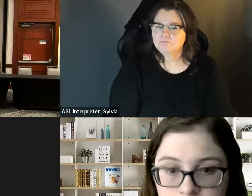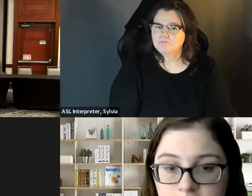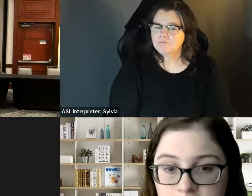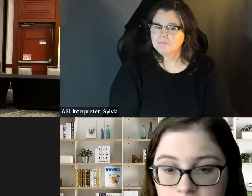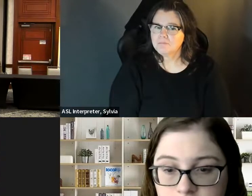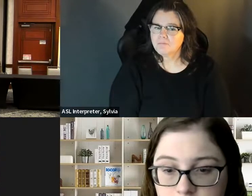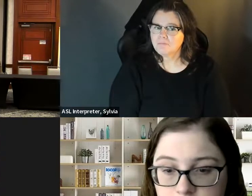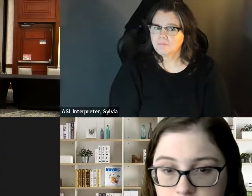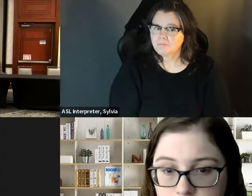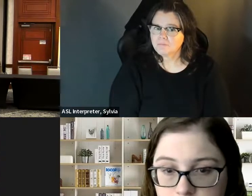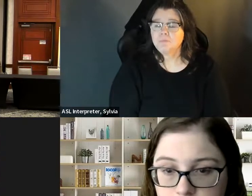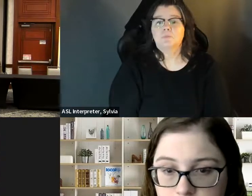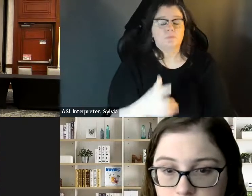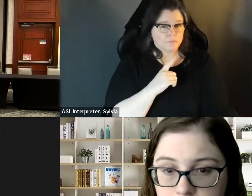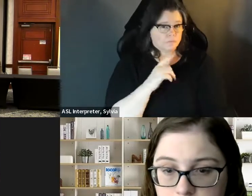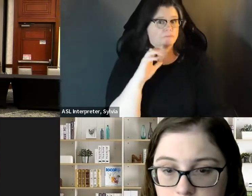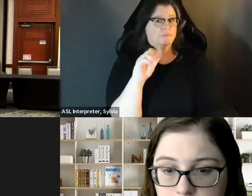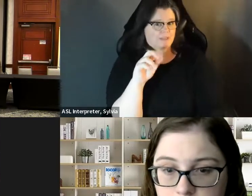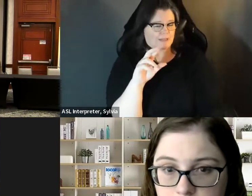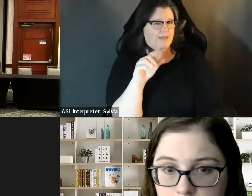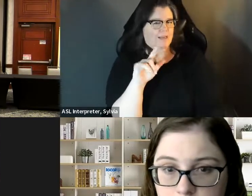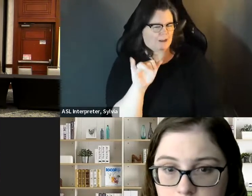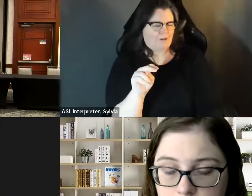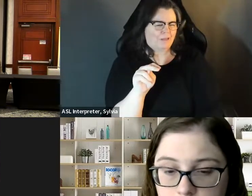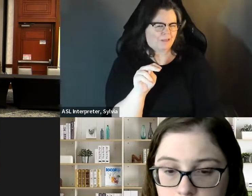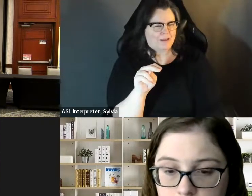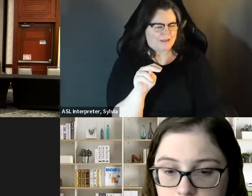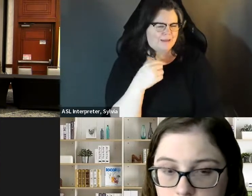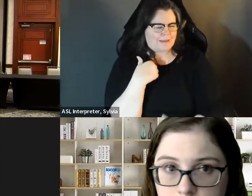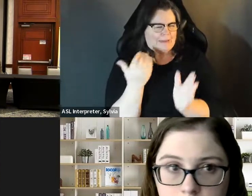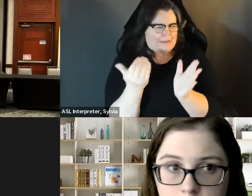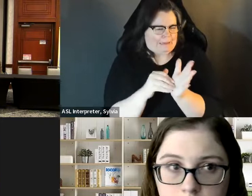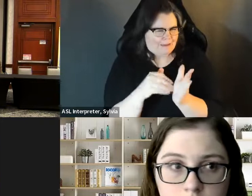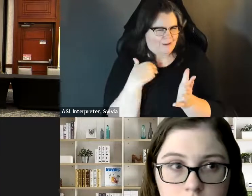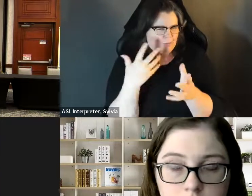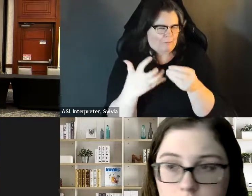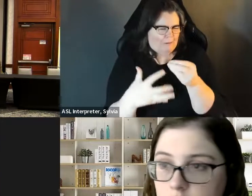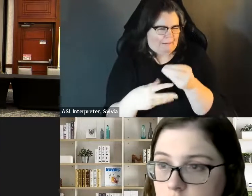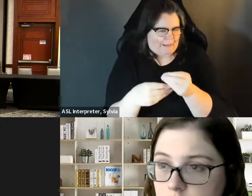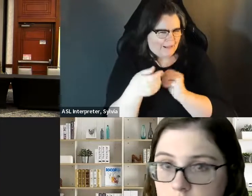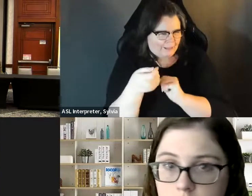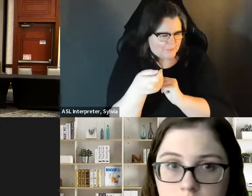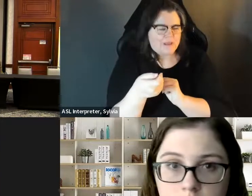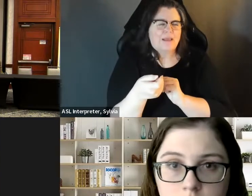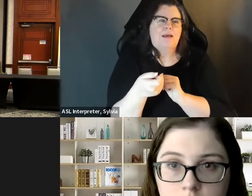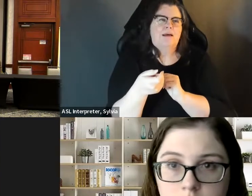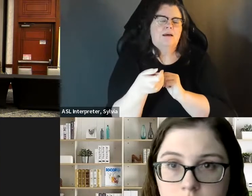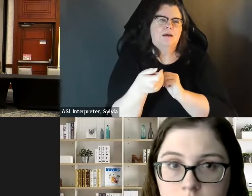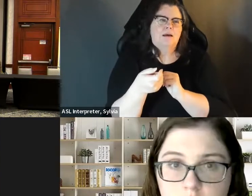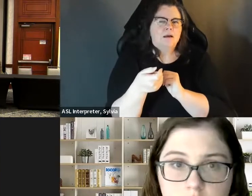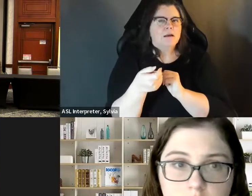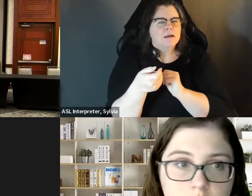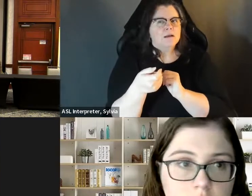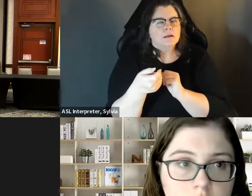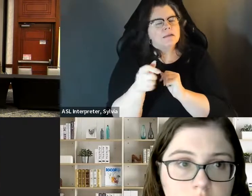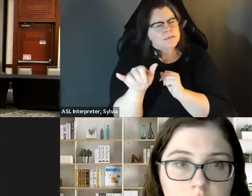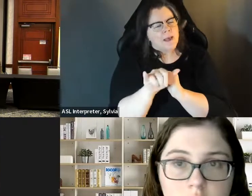But that is totally there, for after you get a